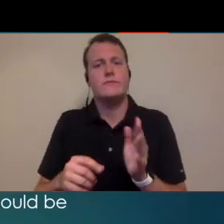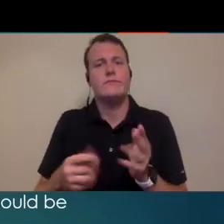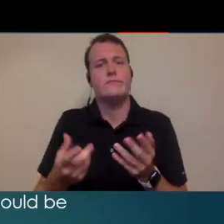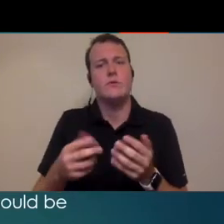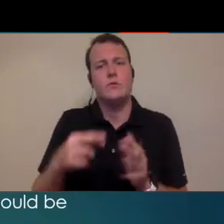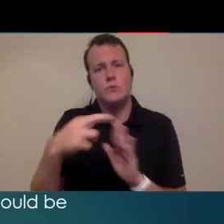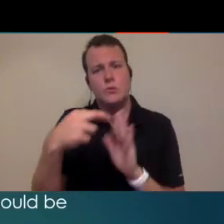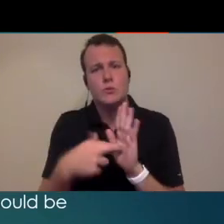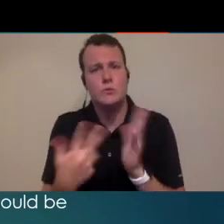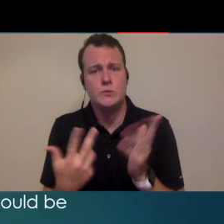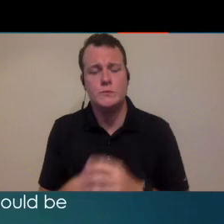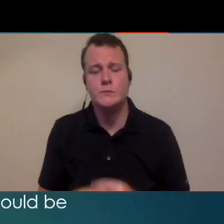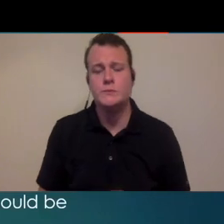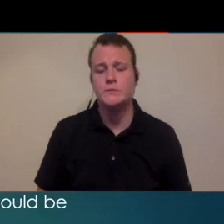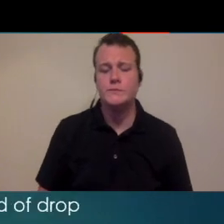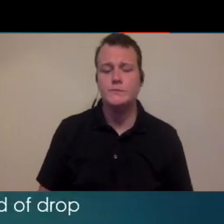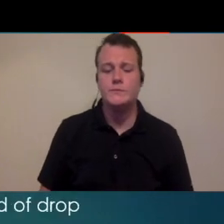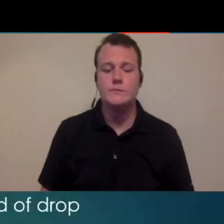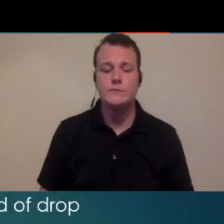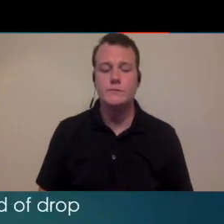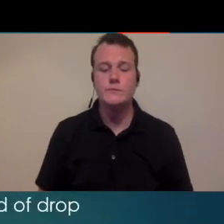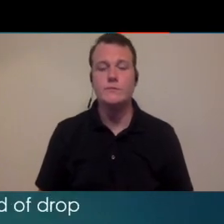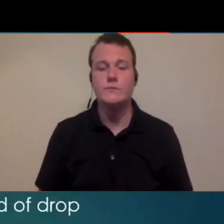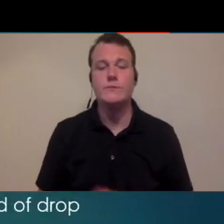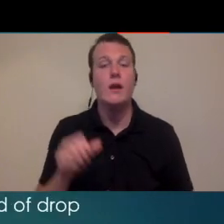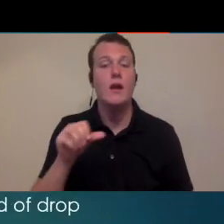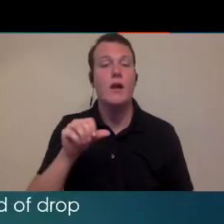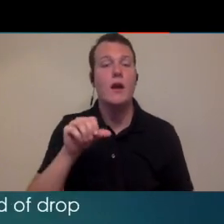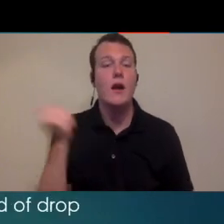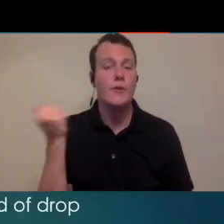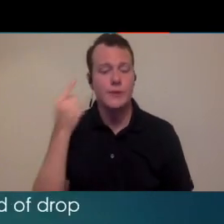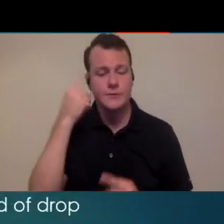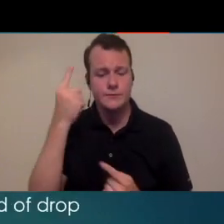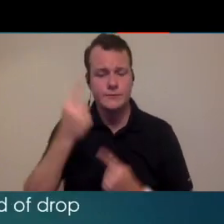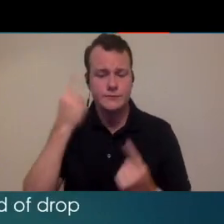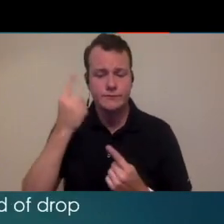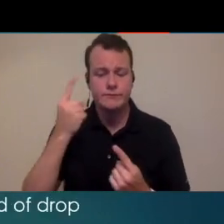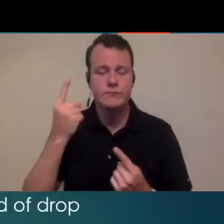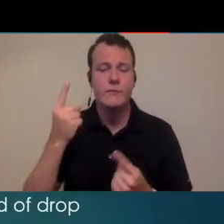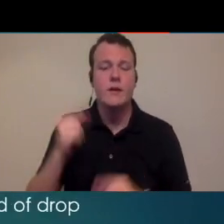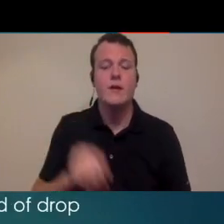on the next slide the other thing that you could consider is some alternates um